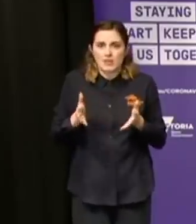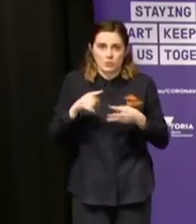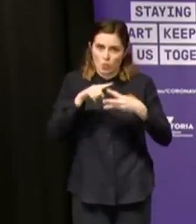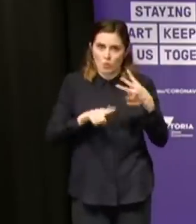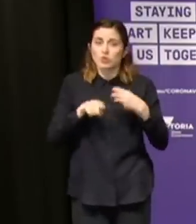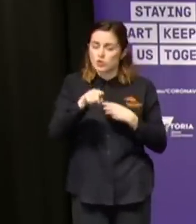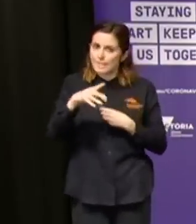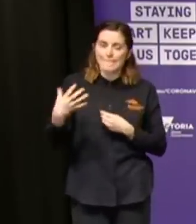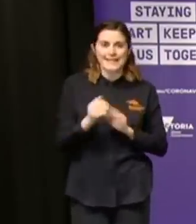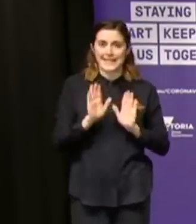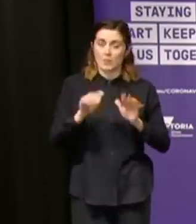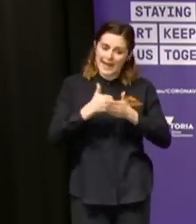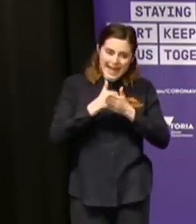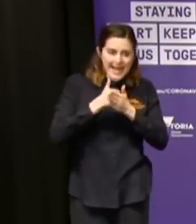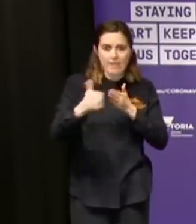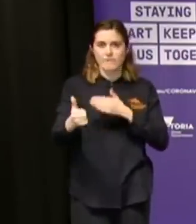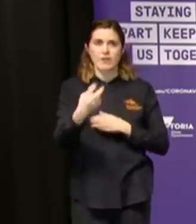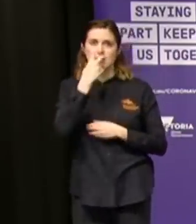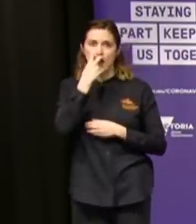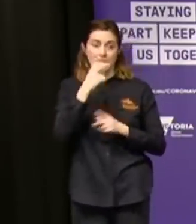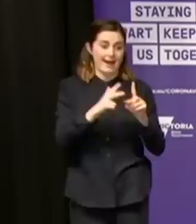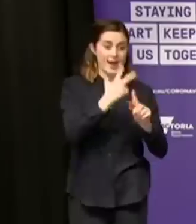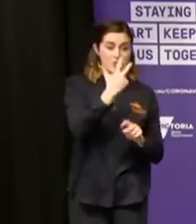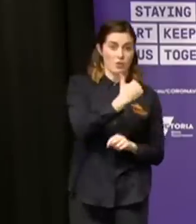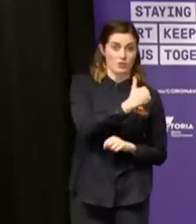It is not an easy decision to make but it is the decision that is necessary